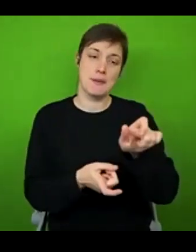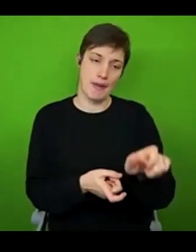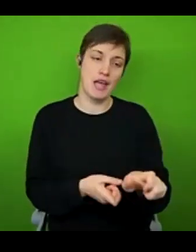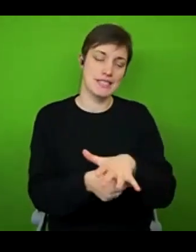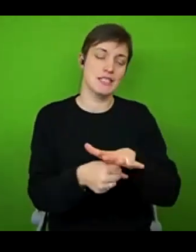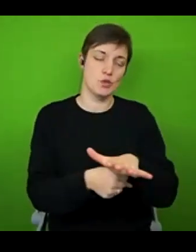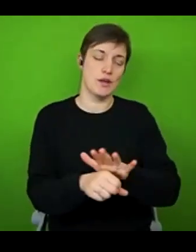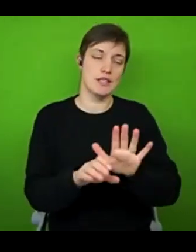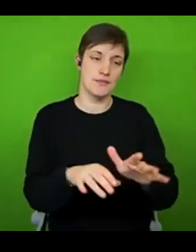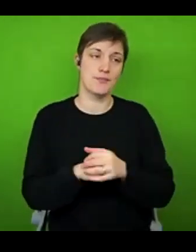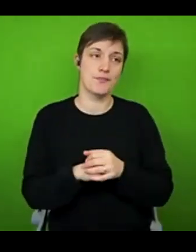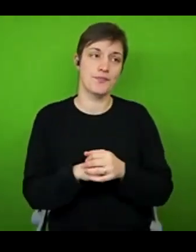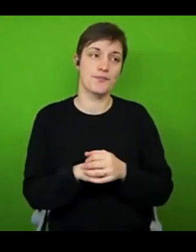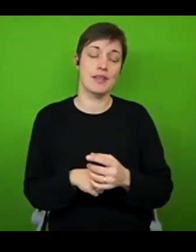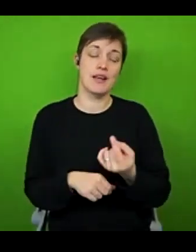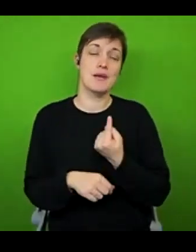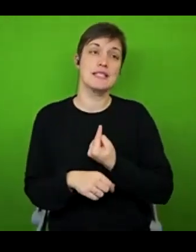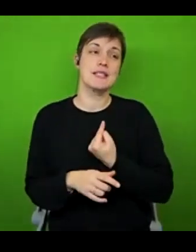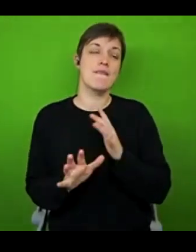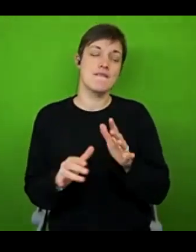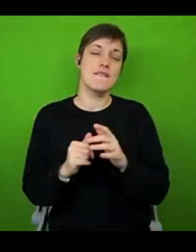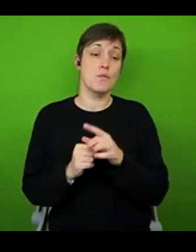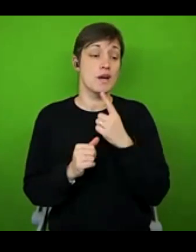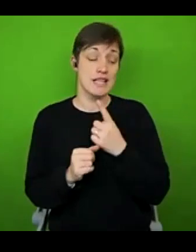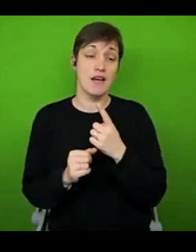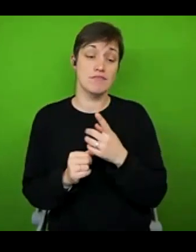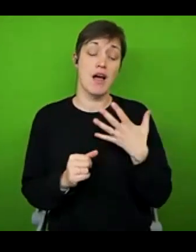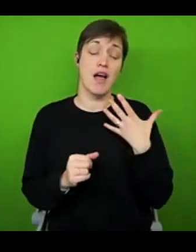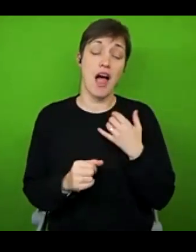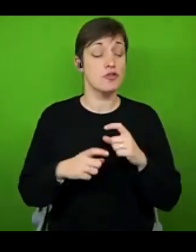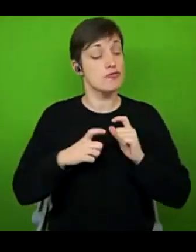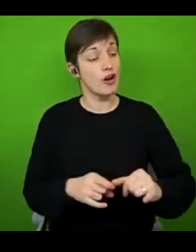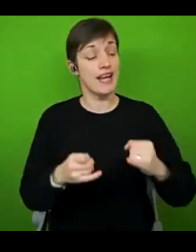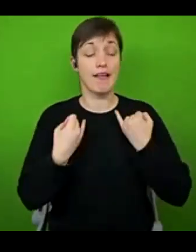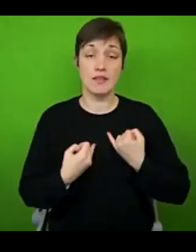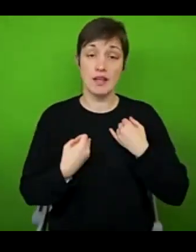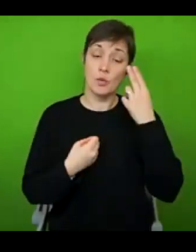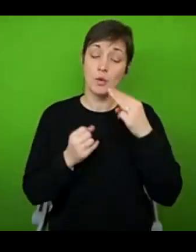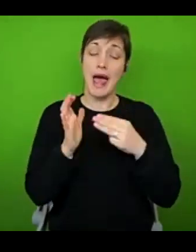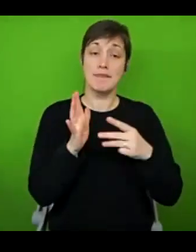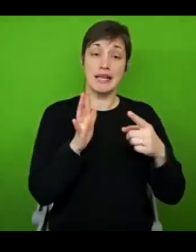If it was me, I'd say I have a chronic illness called ME it's a neurological condition that affects multiple different